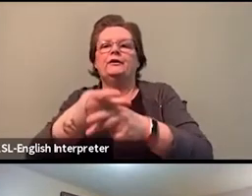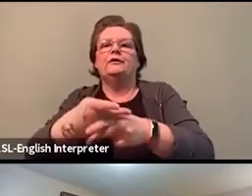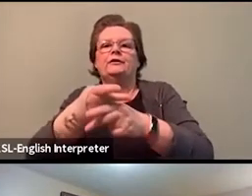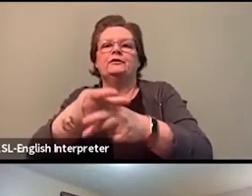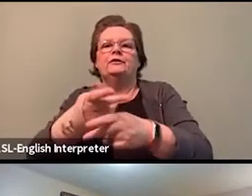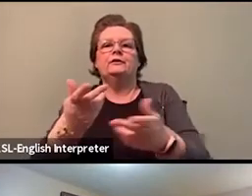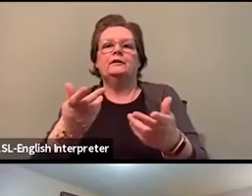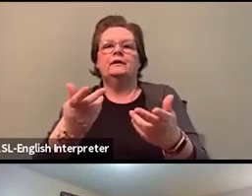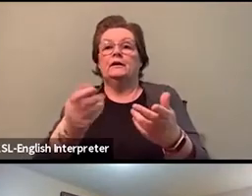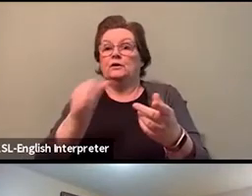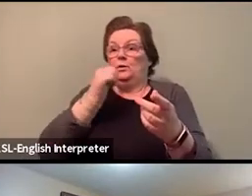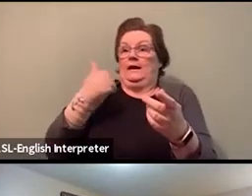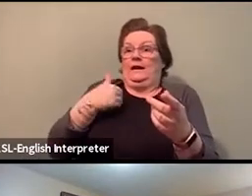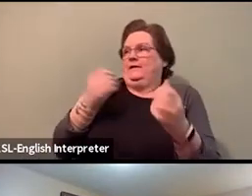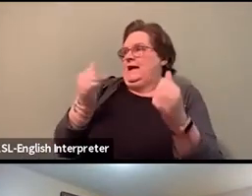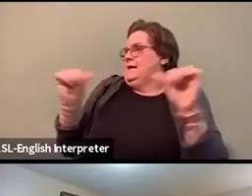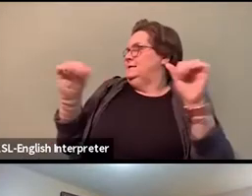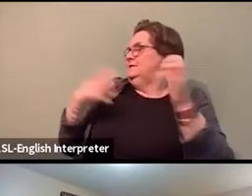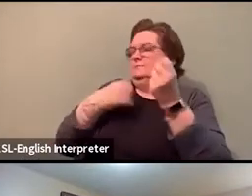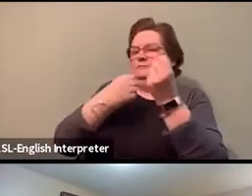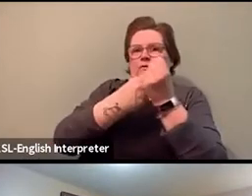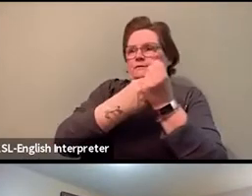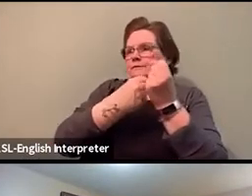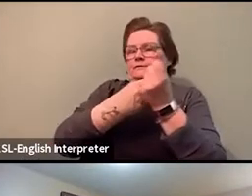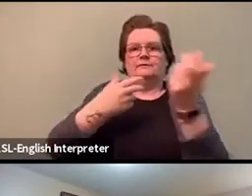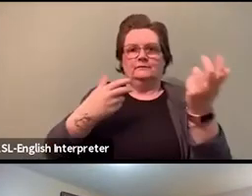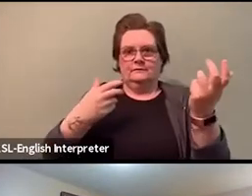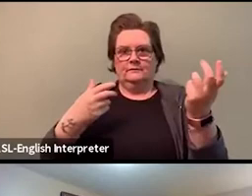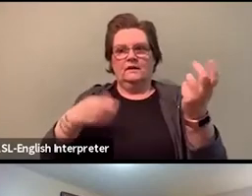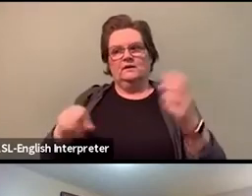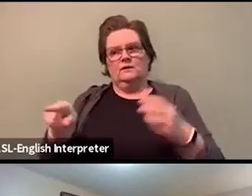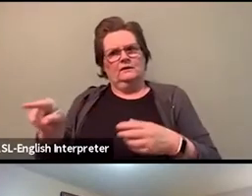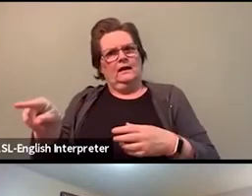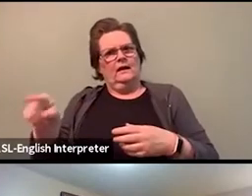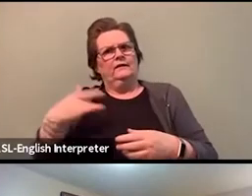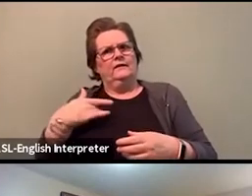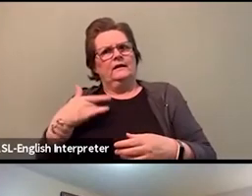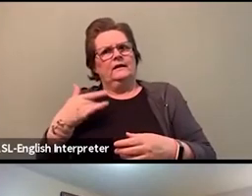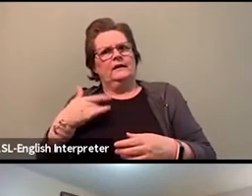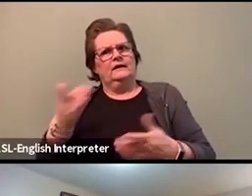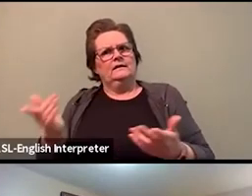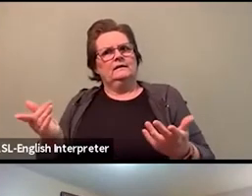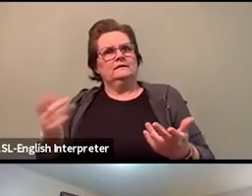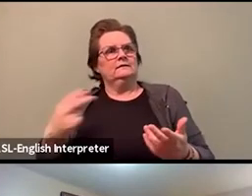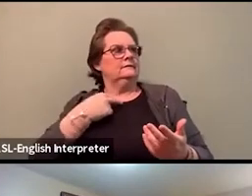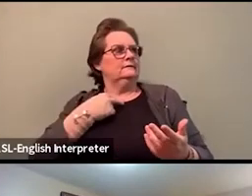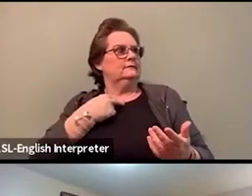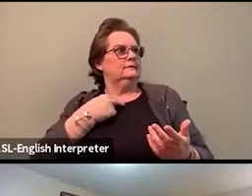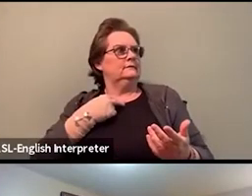So I am in a situation, rock and a hard place, right? Do I go to work?